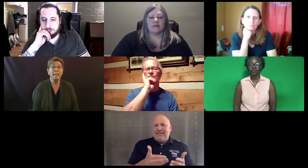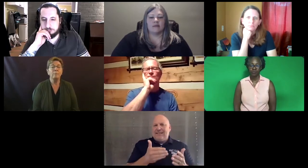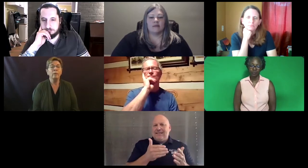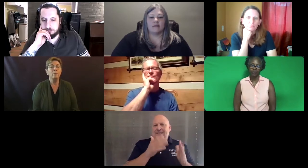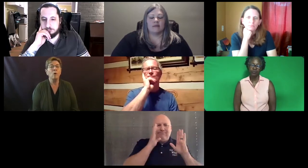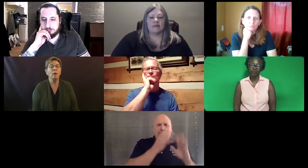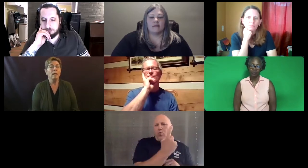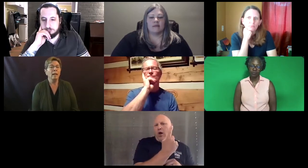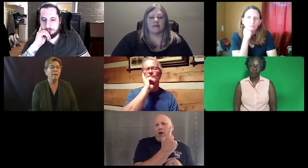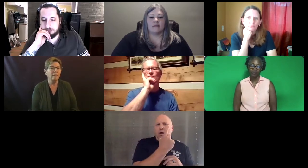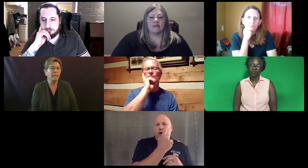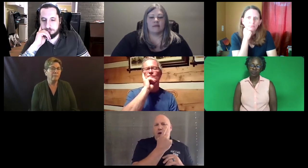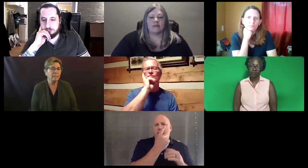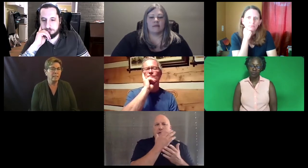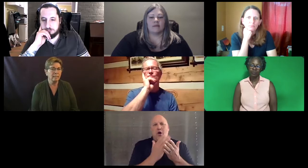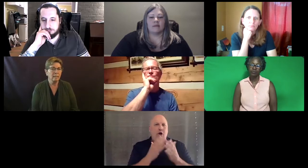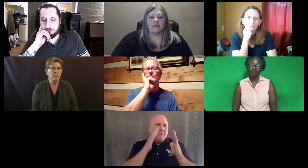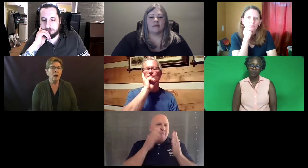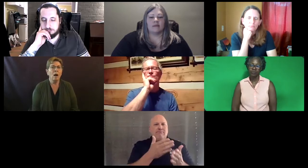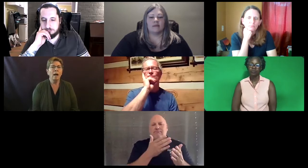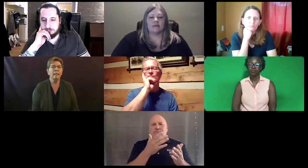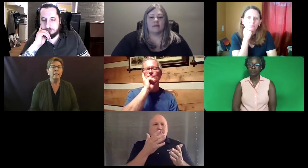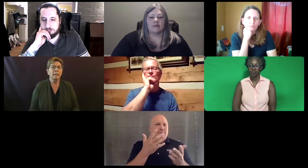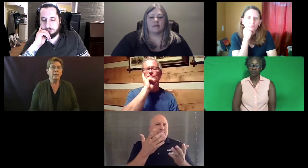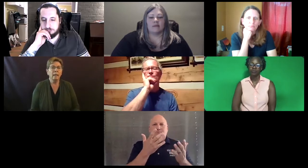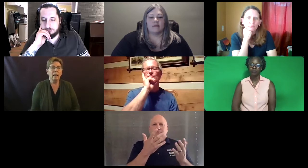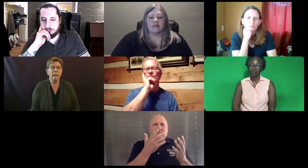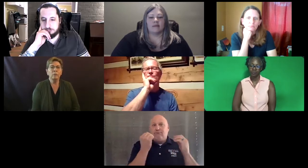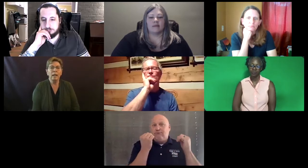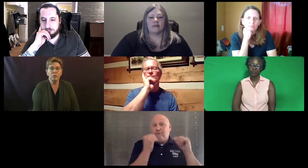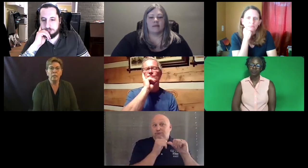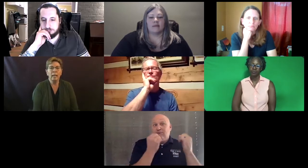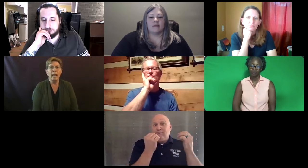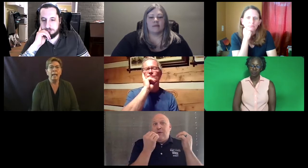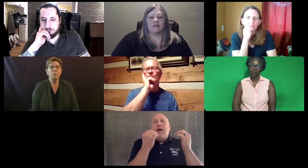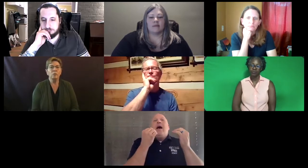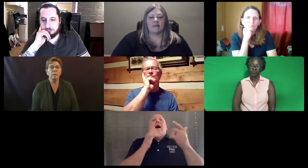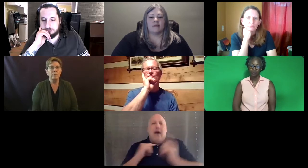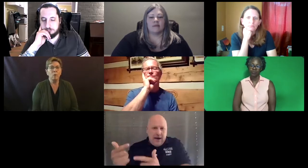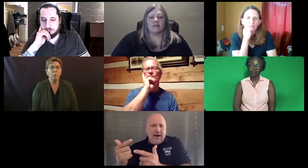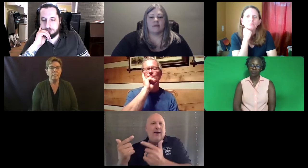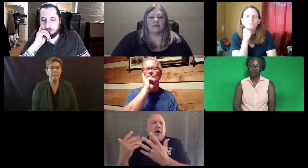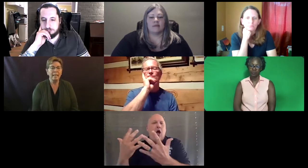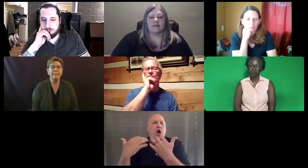And putting more heavy emphasis on interaction and should it be more with signing and then